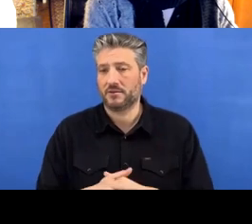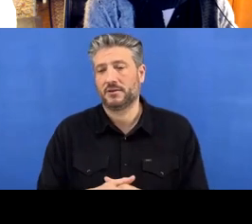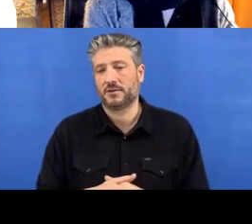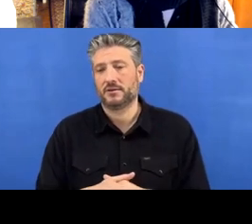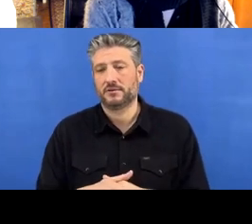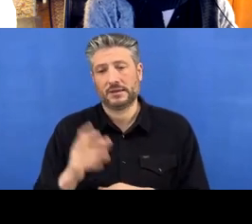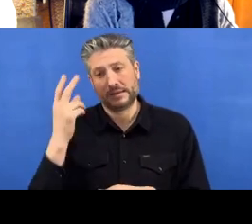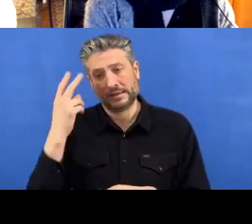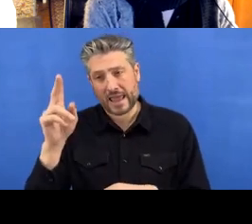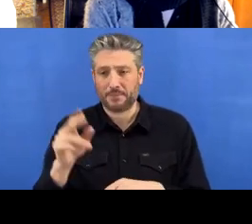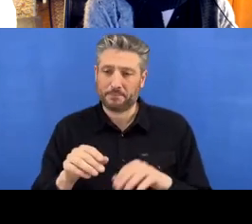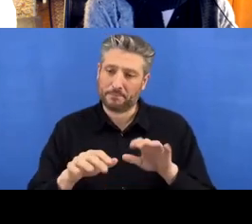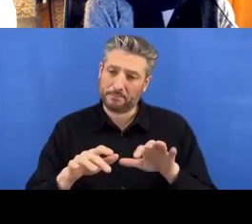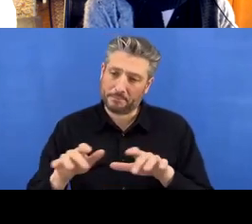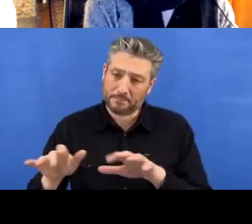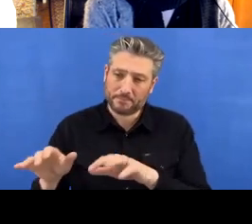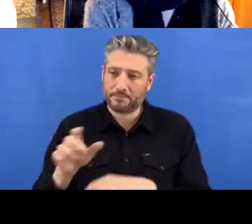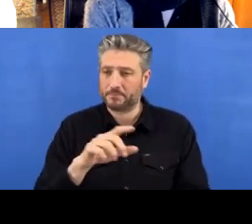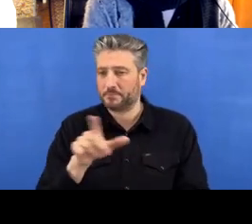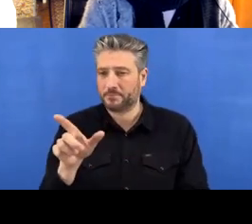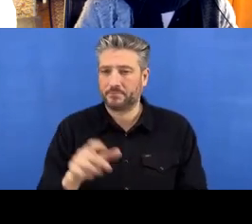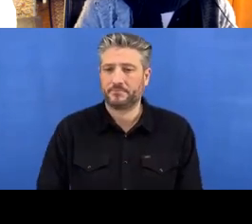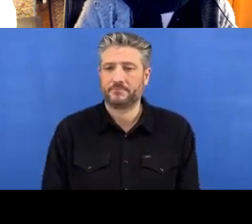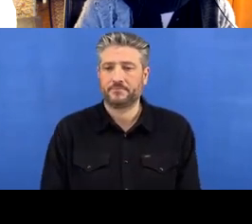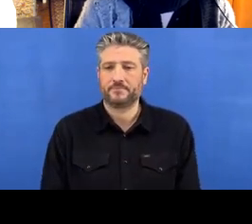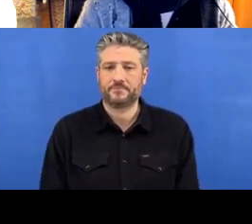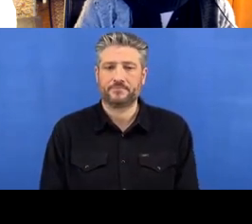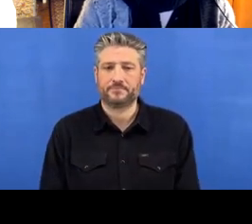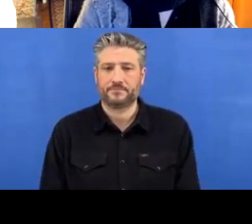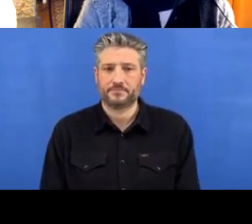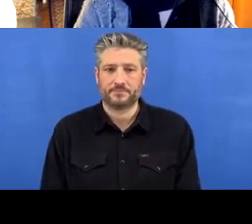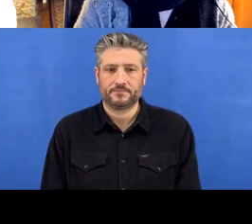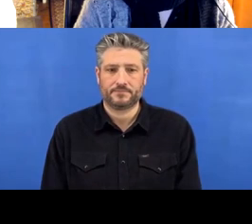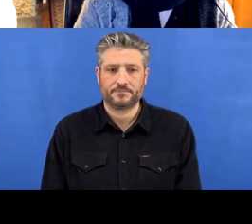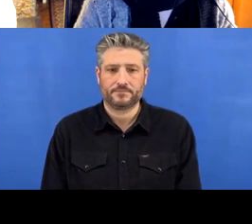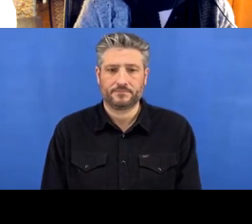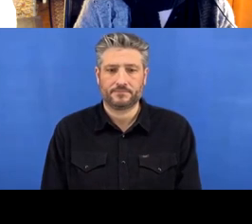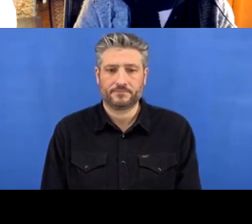this is a ‘brand-new-project’, put it on the Desktop and it's important that I click here 'Create a Git